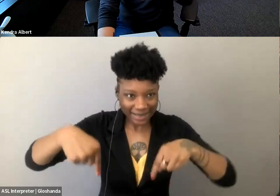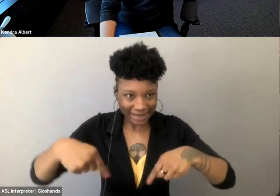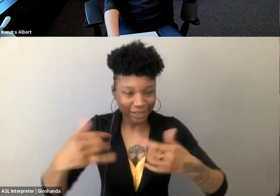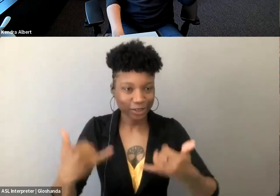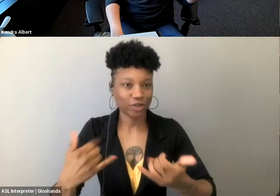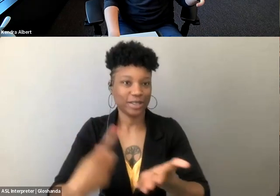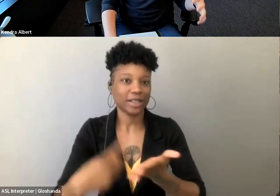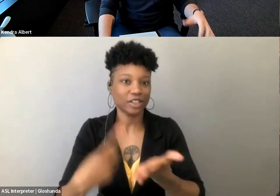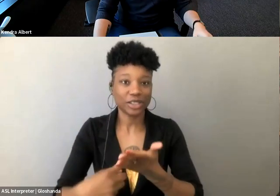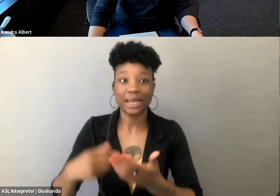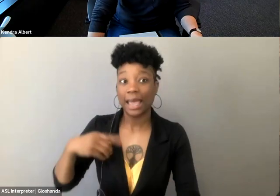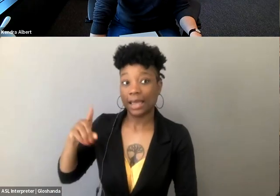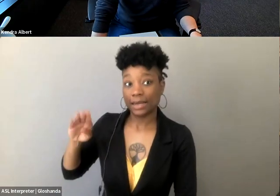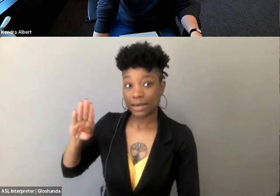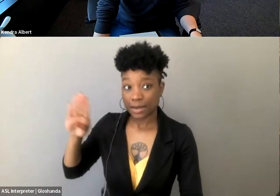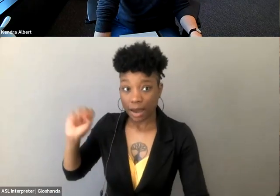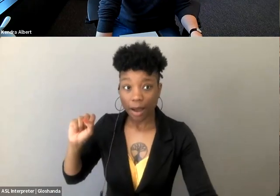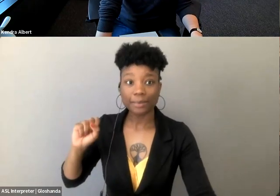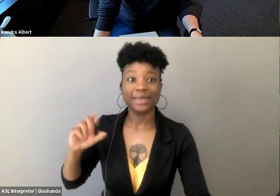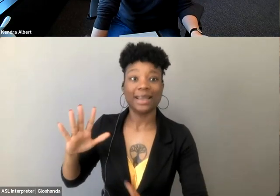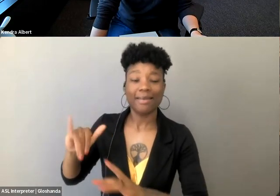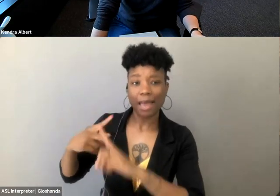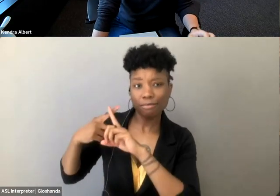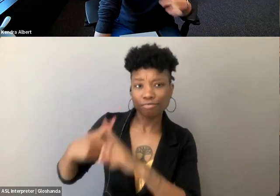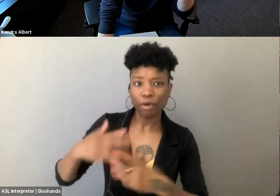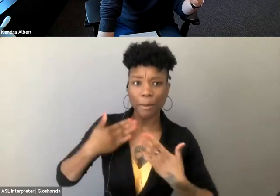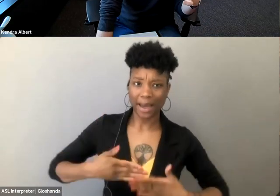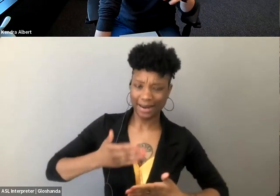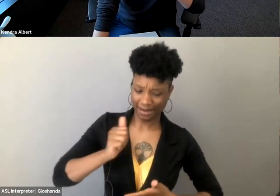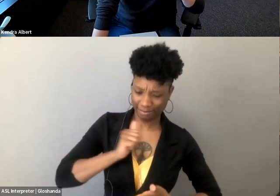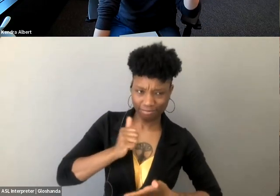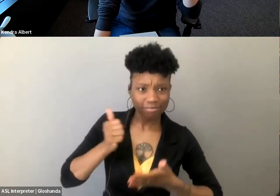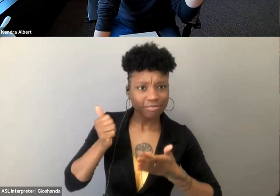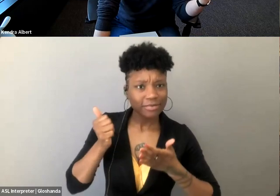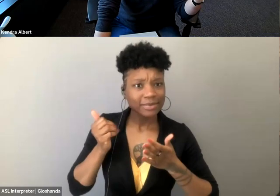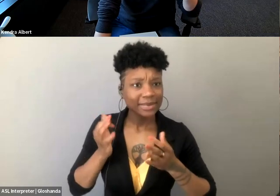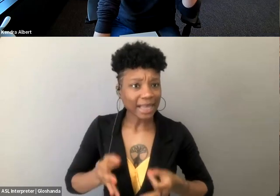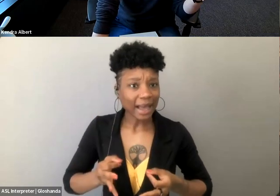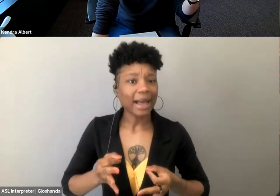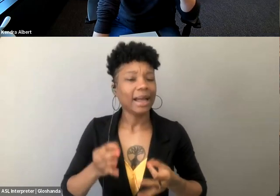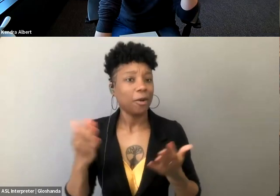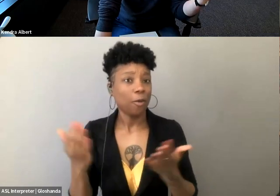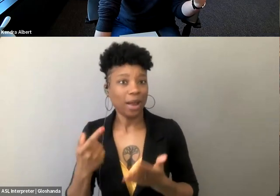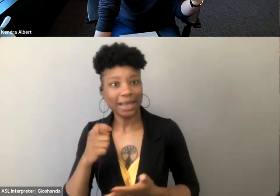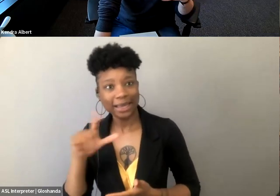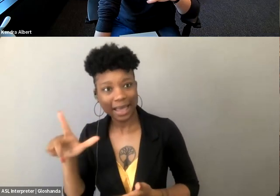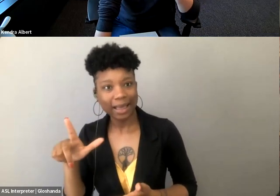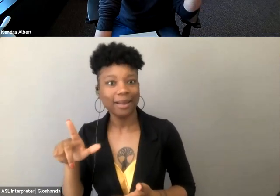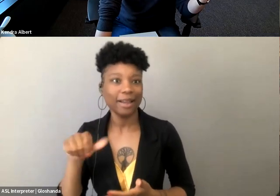The fallout from Dobbs, attacks on bodily autonomy, and to do exactly what Gill was saying, to sort of bring some of the folks who think about this